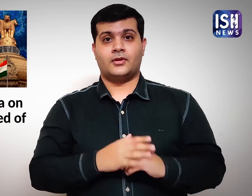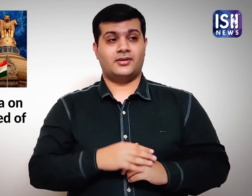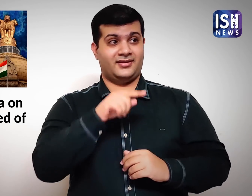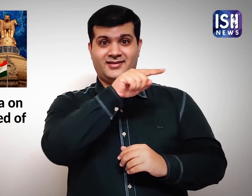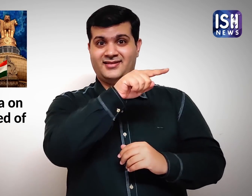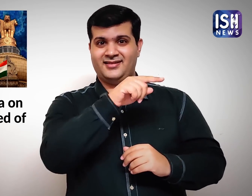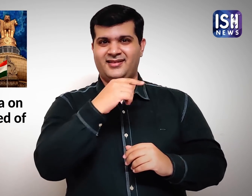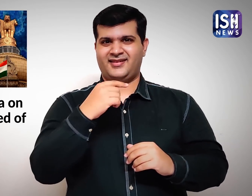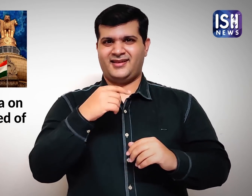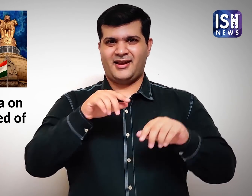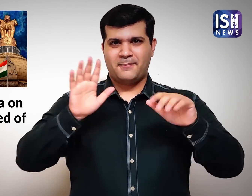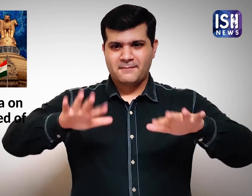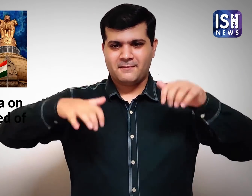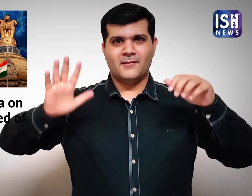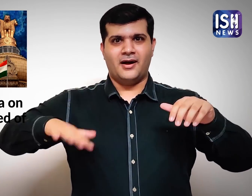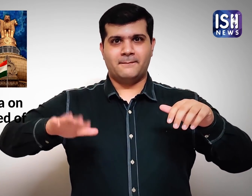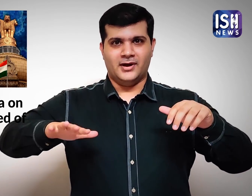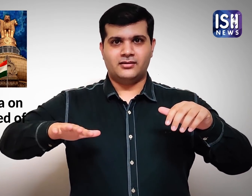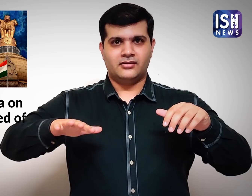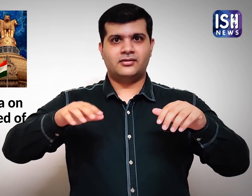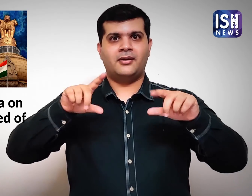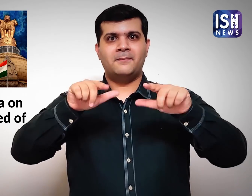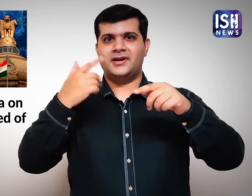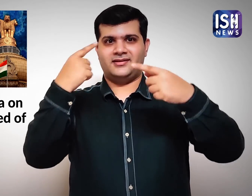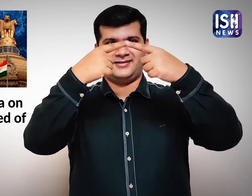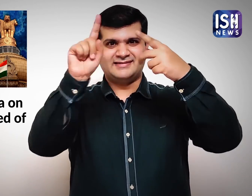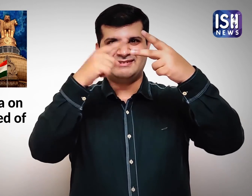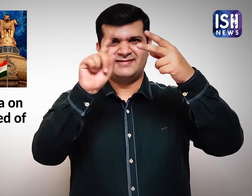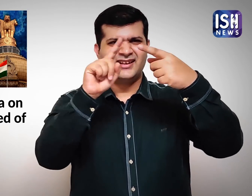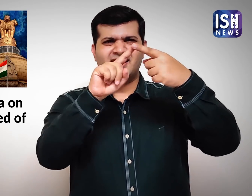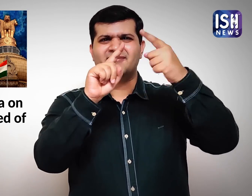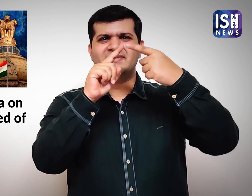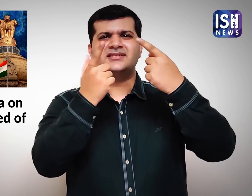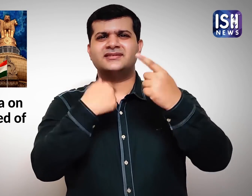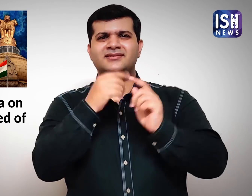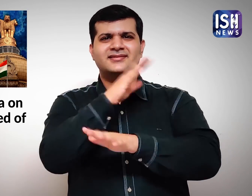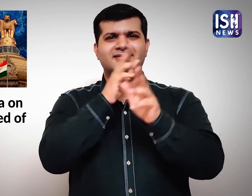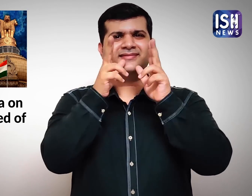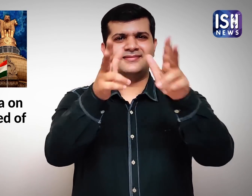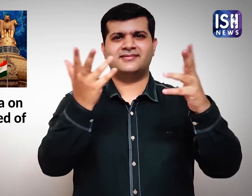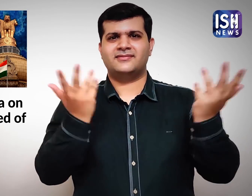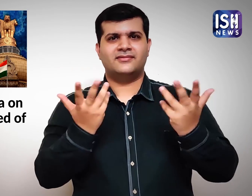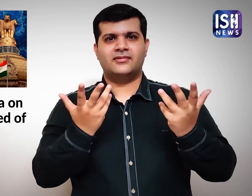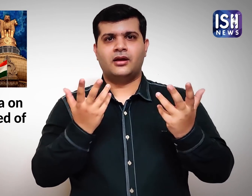At the first parliamentary session, the governement said